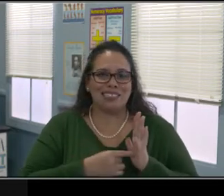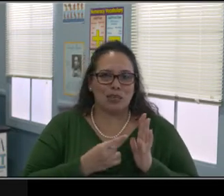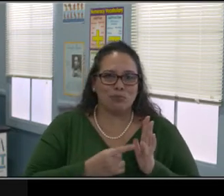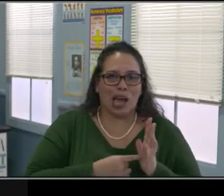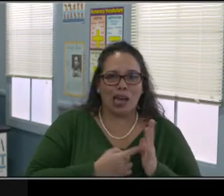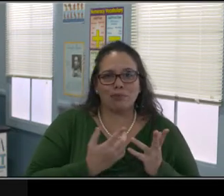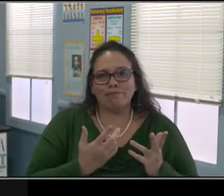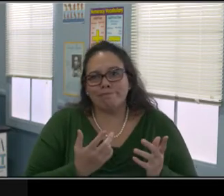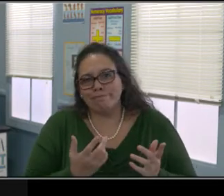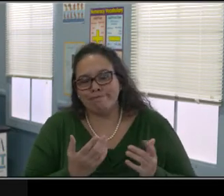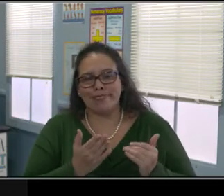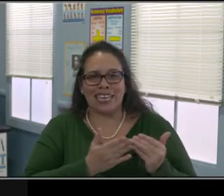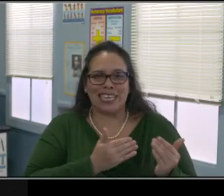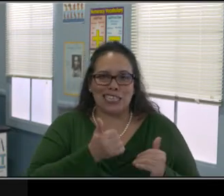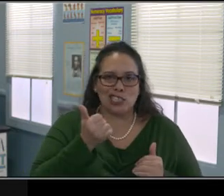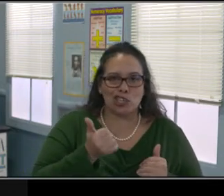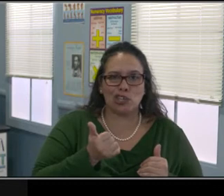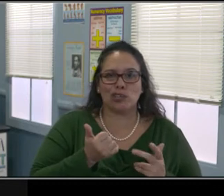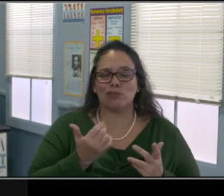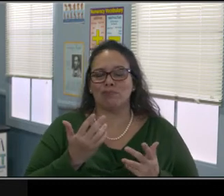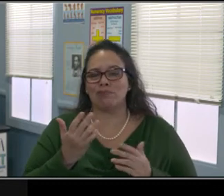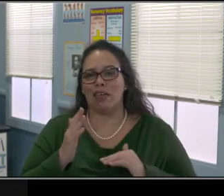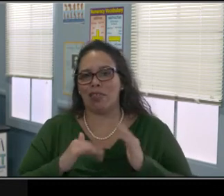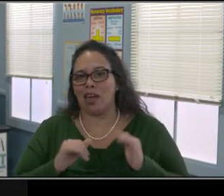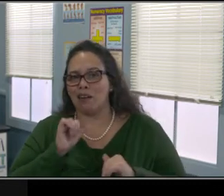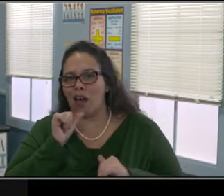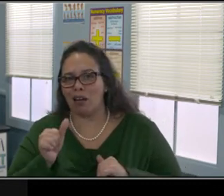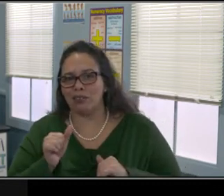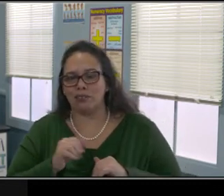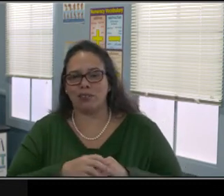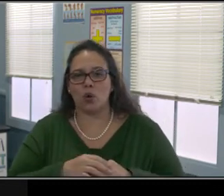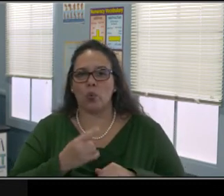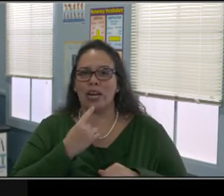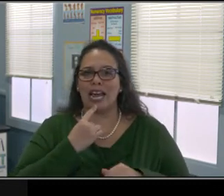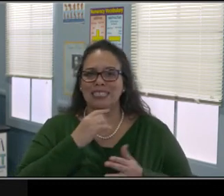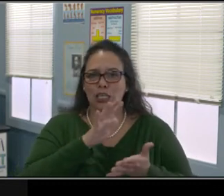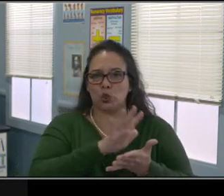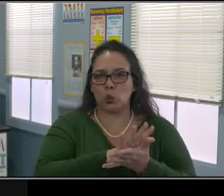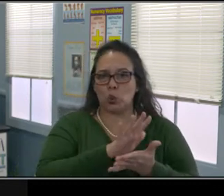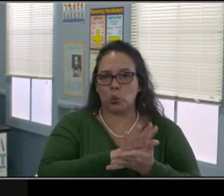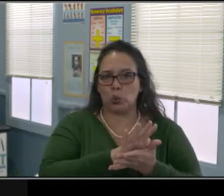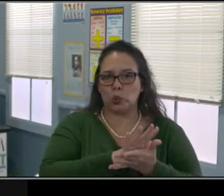I know sometimes it's hard. Some families don't have more than one Chromebook and they have multiple children in the home.